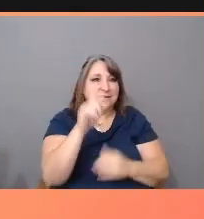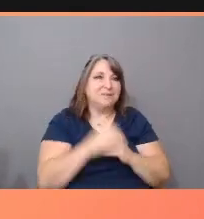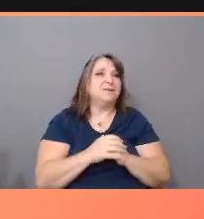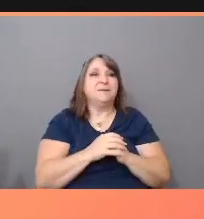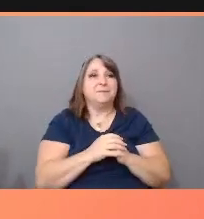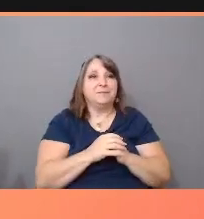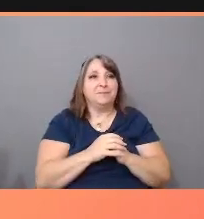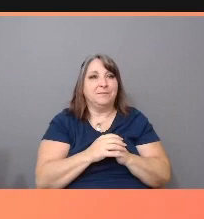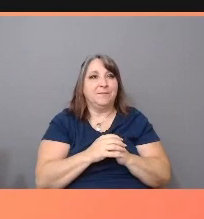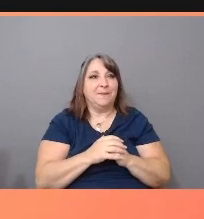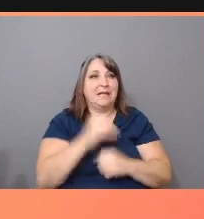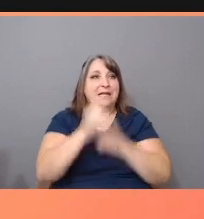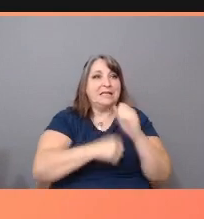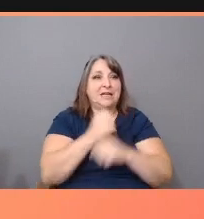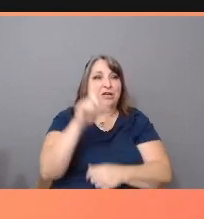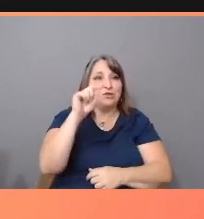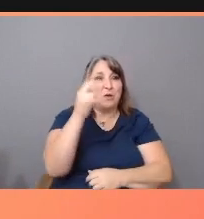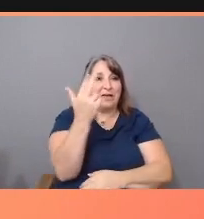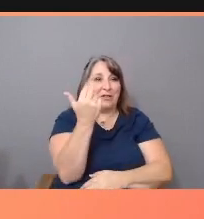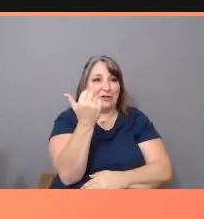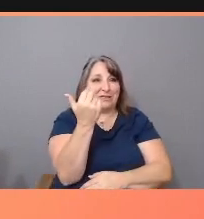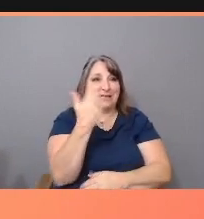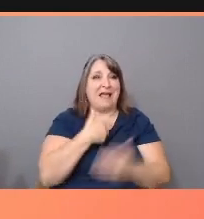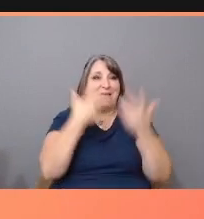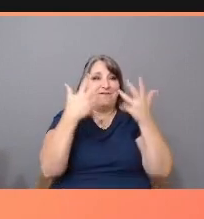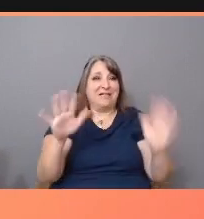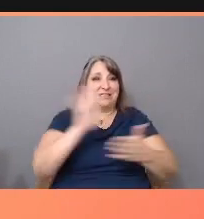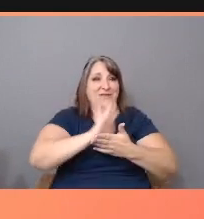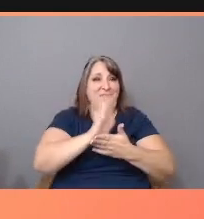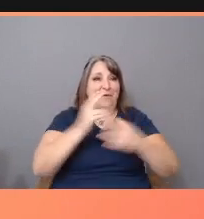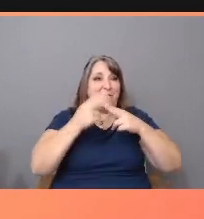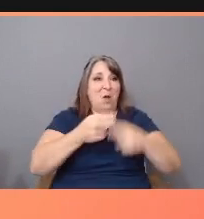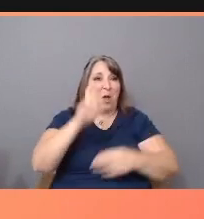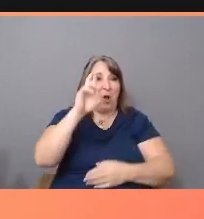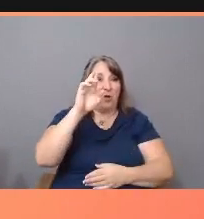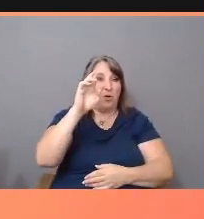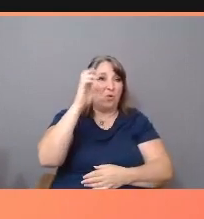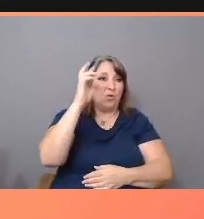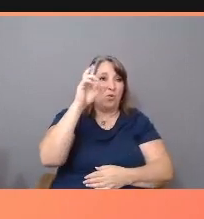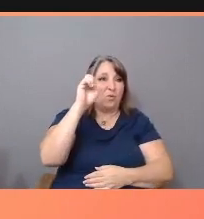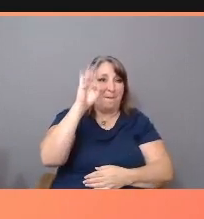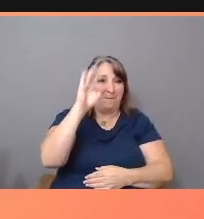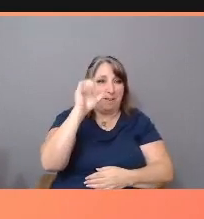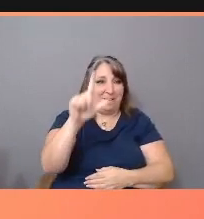In 2013, I finished a film called "Rebel"-- a hybrid documentary that navigates the boundaries